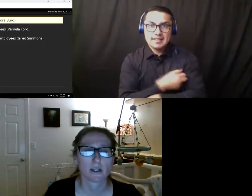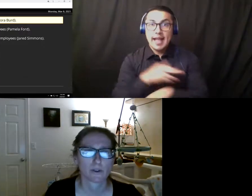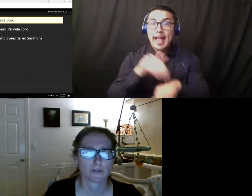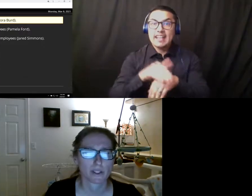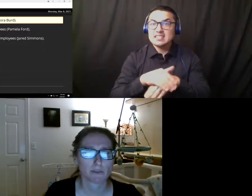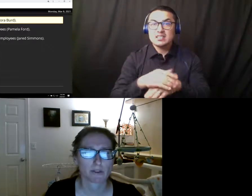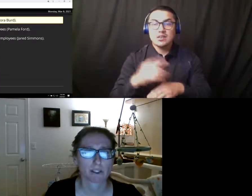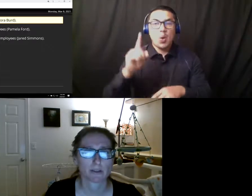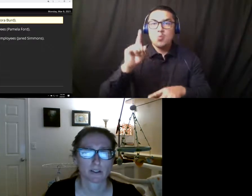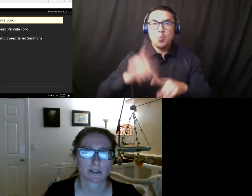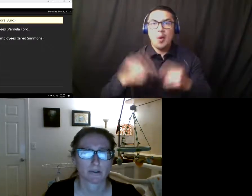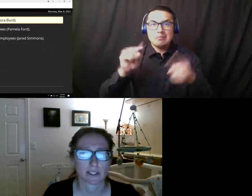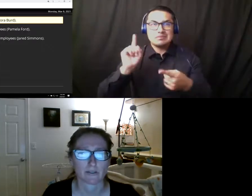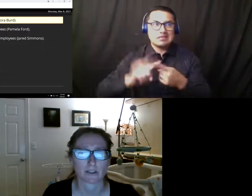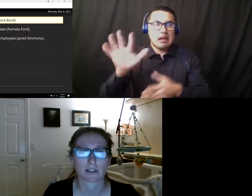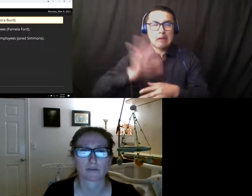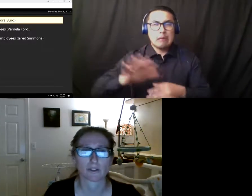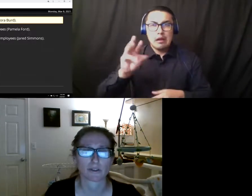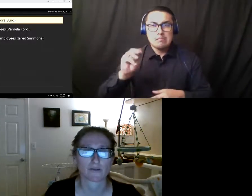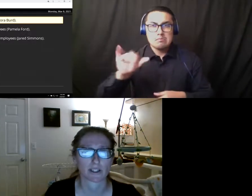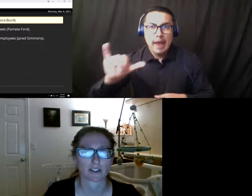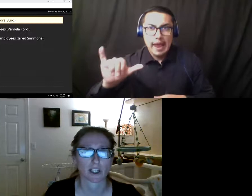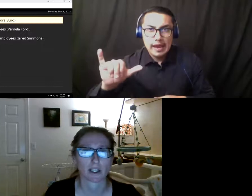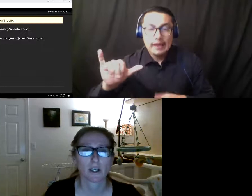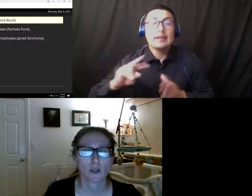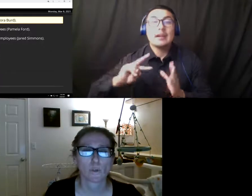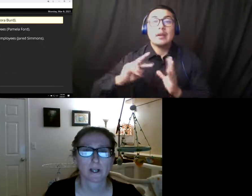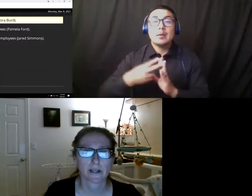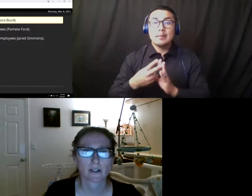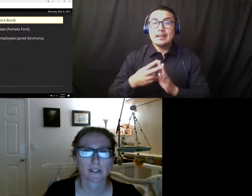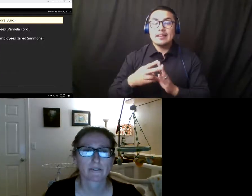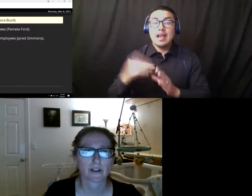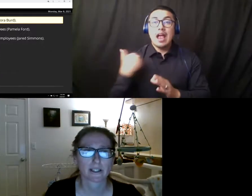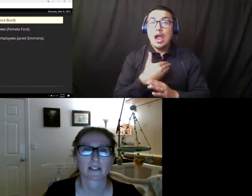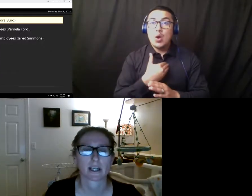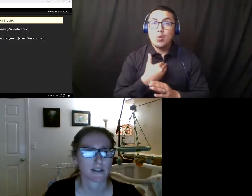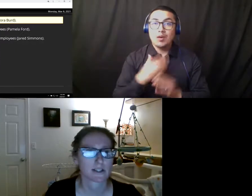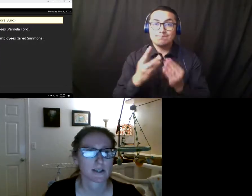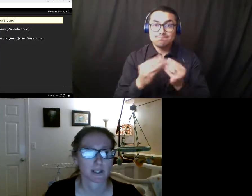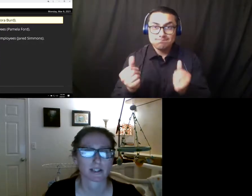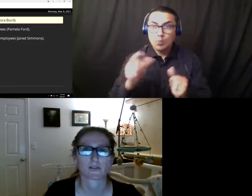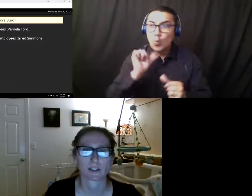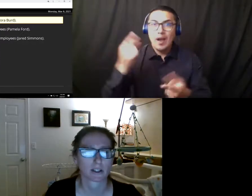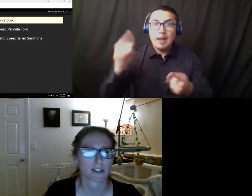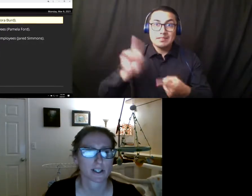with full immunity roughly two weeks after an individual's final shot. We are angry and frightened that AVC plans for a large scale